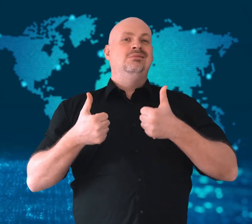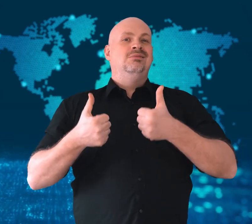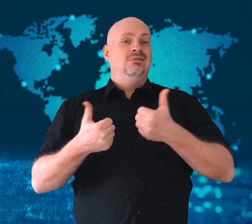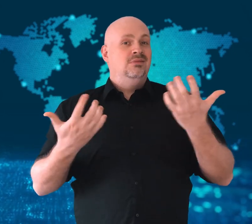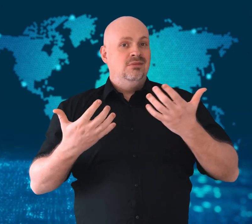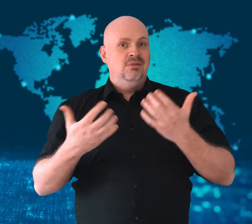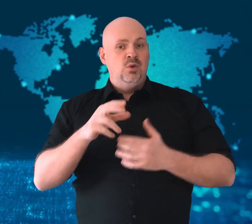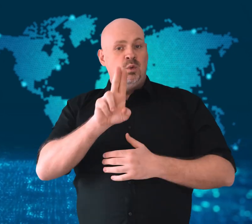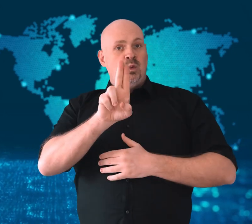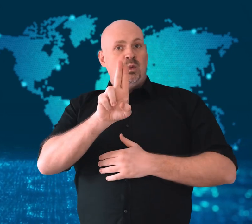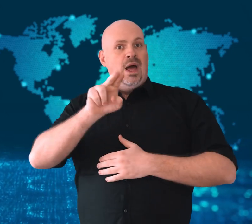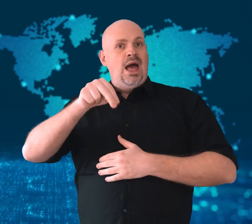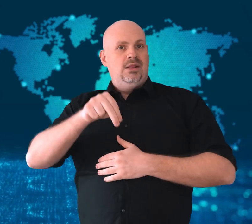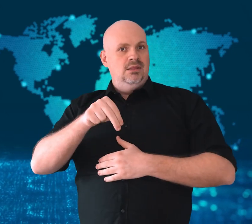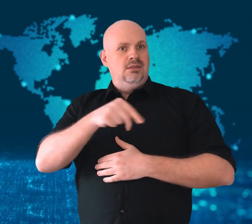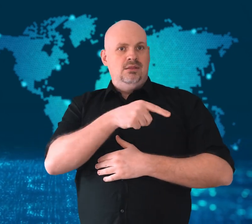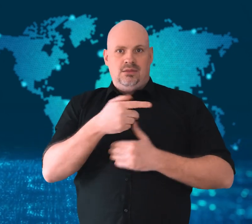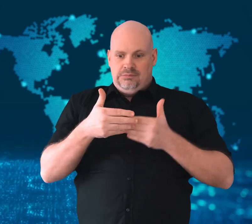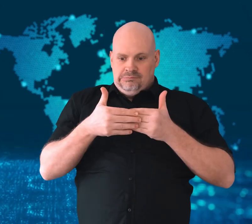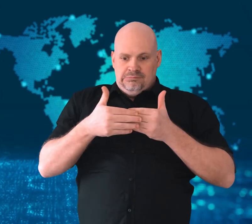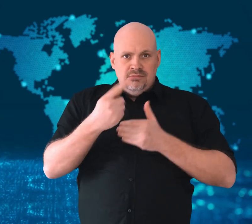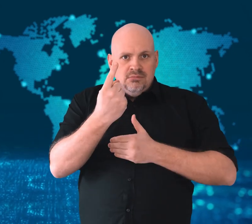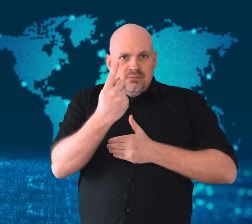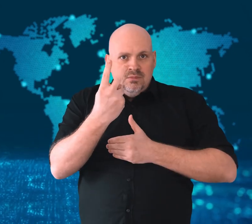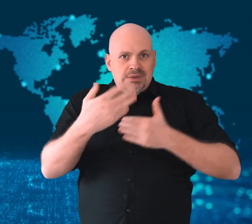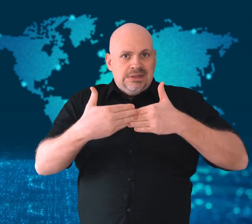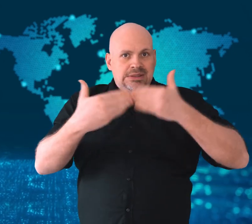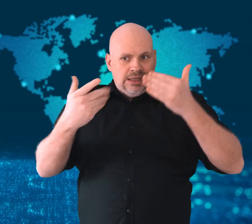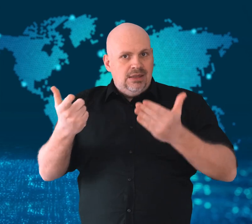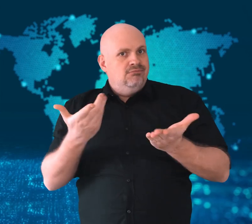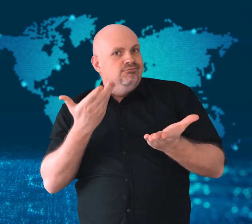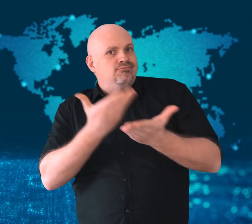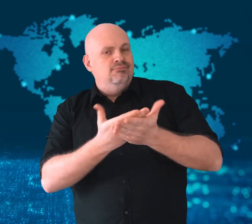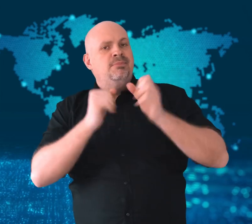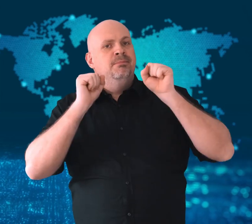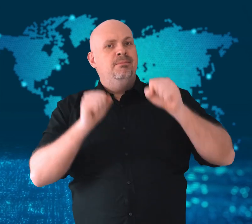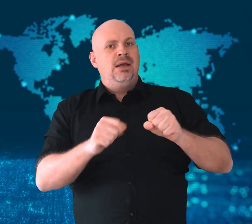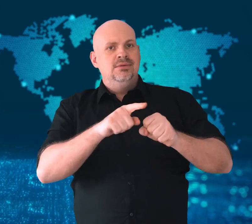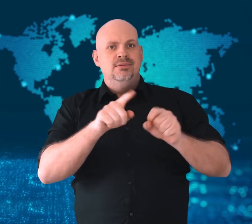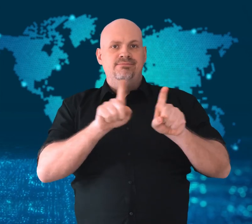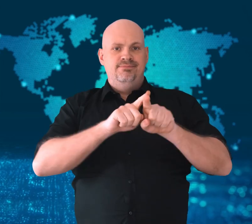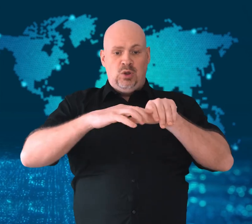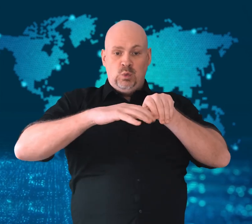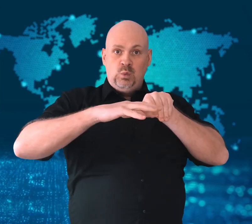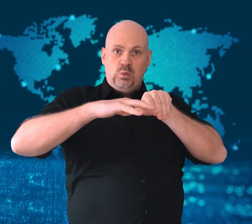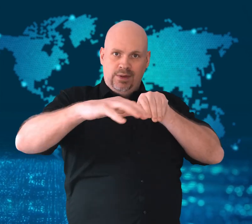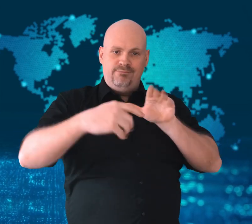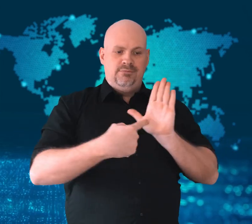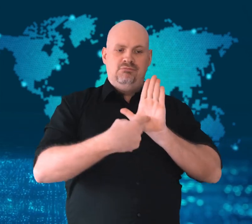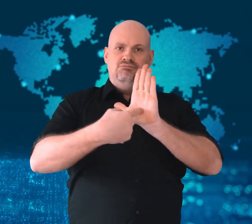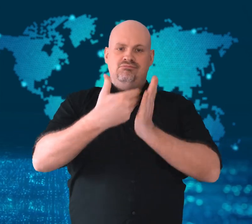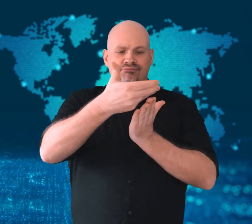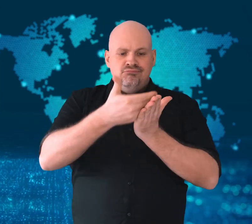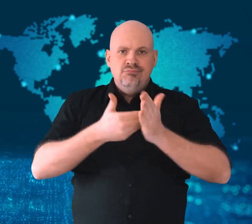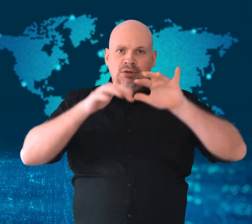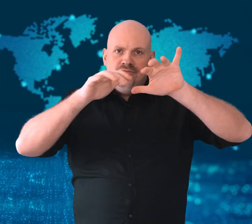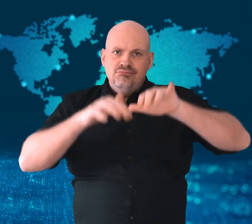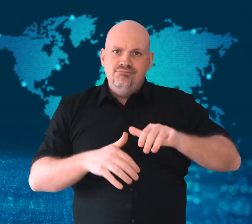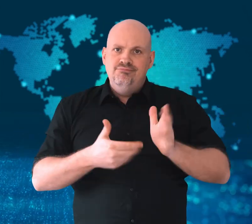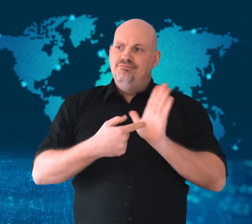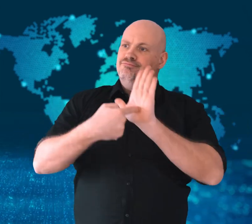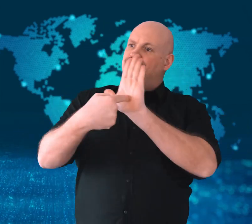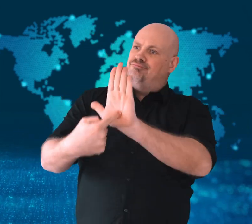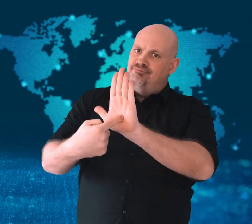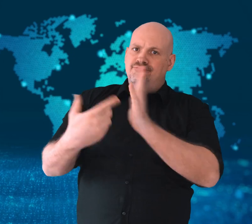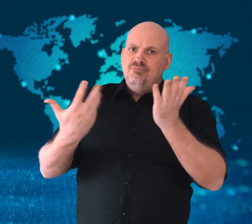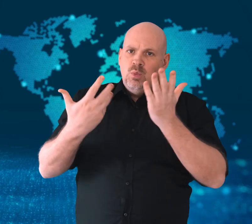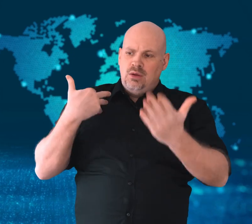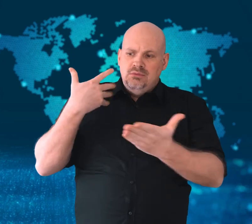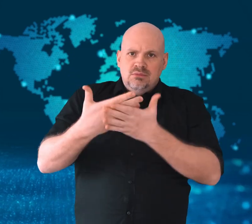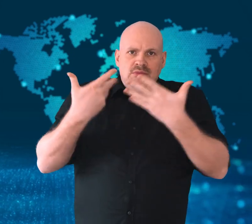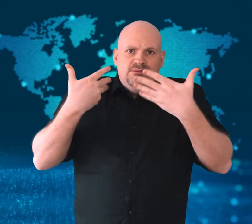the move came only days before the Australian government was to send